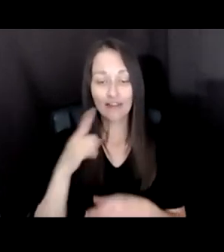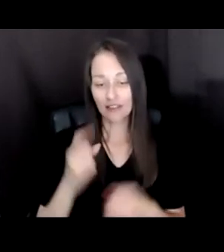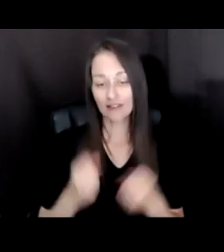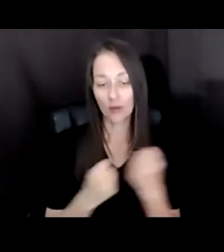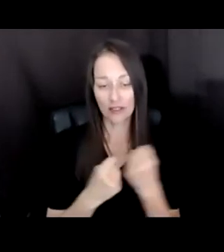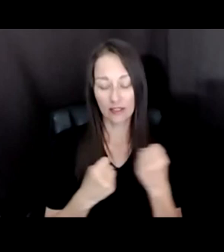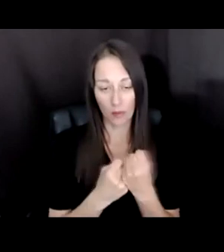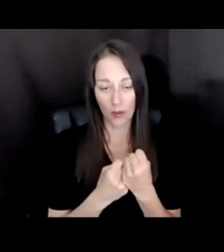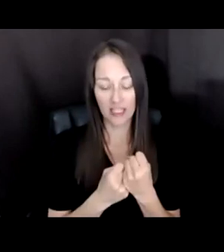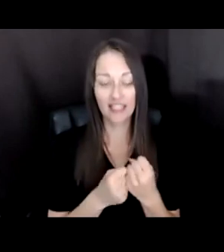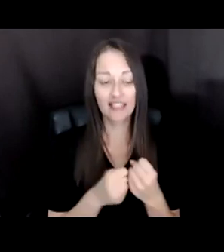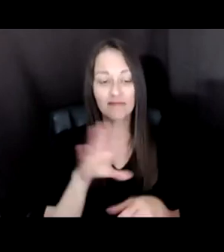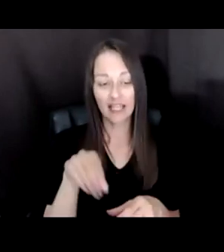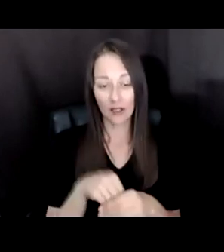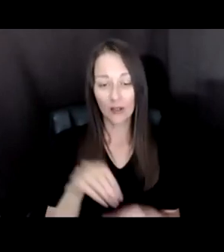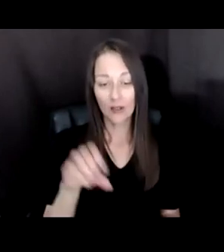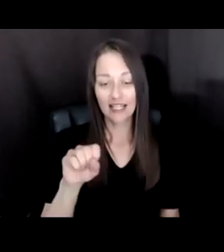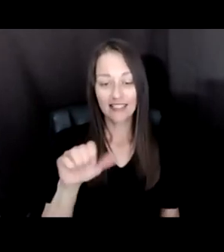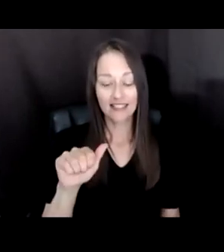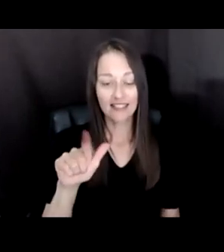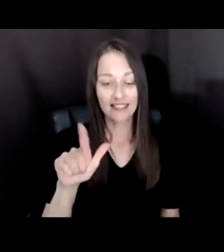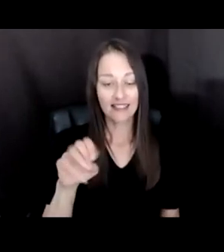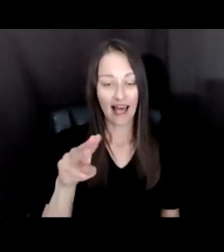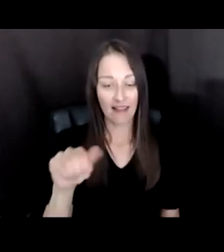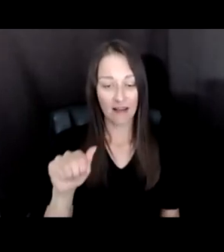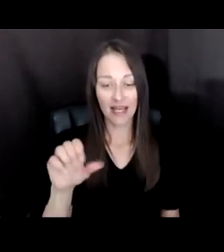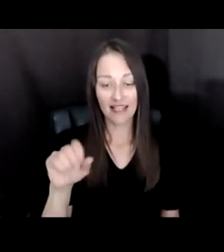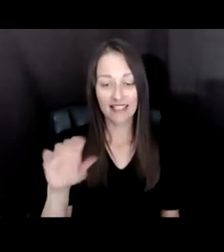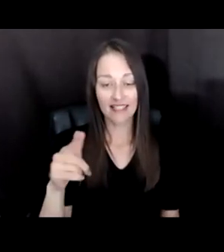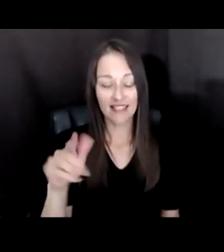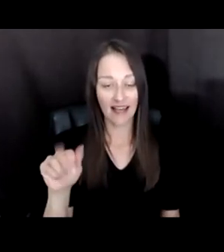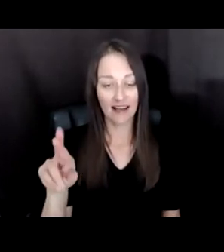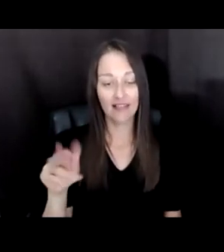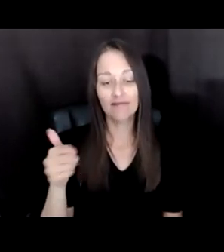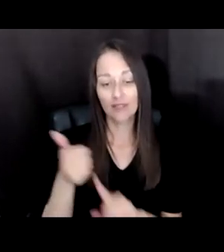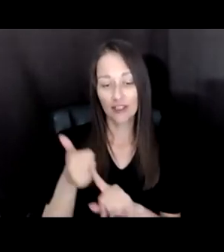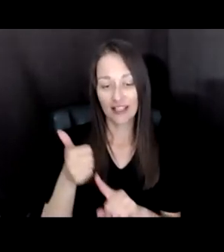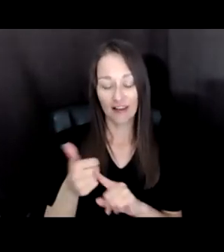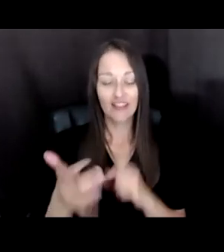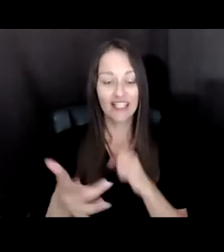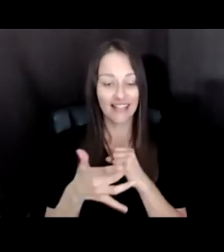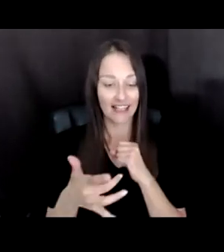ASEGA WHO WAS THE TECHNOLOGY FELLOW AT FORD FOUNDATION WHO REALLY HELPED INITIATE THIS WORK.